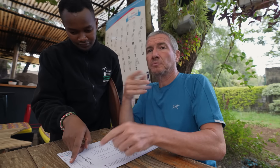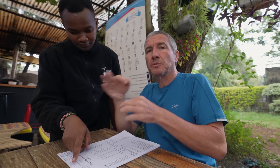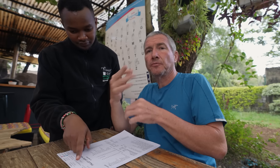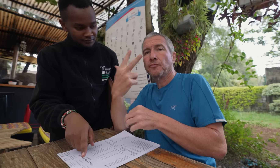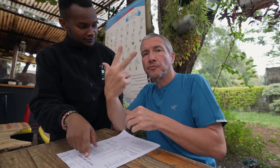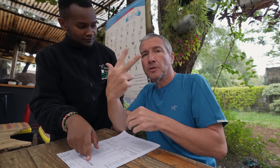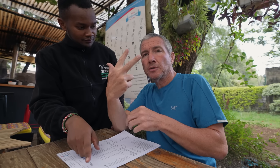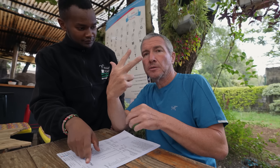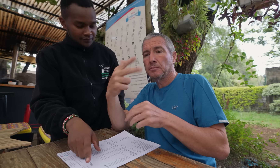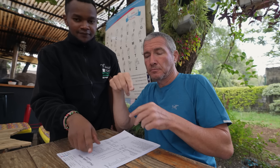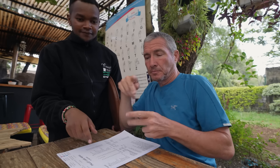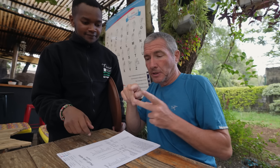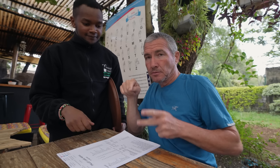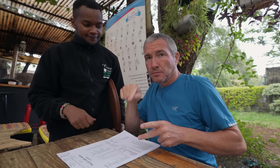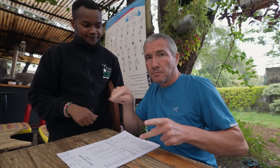one in Lavington, another in Nairobi,